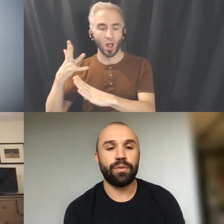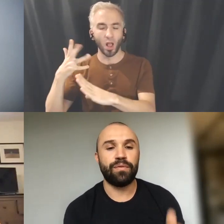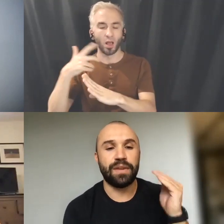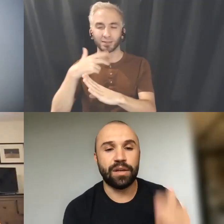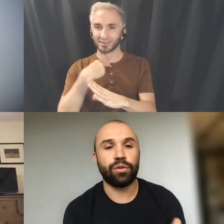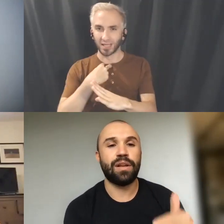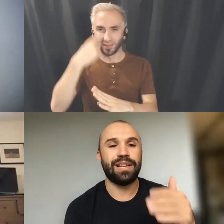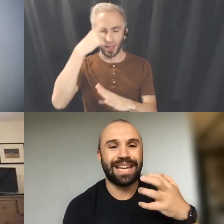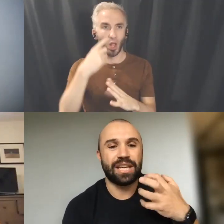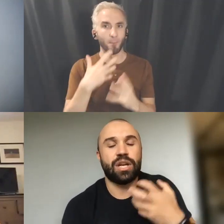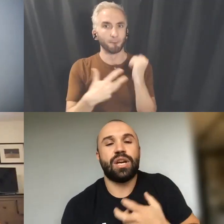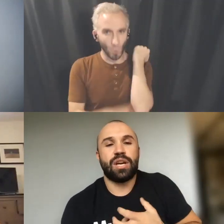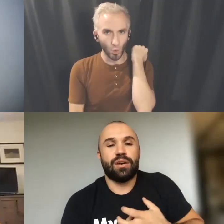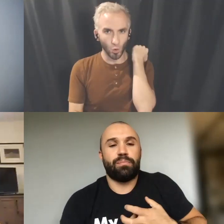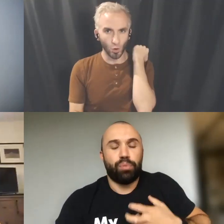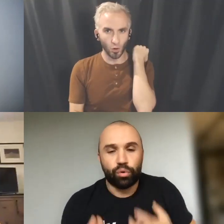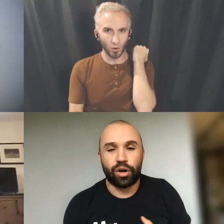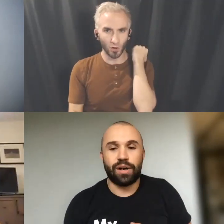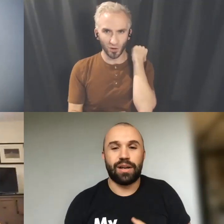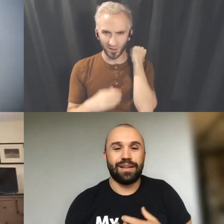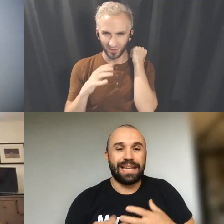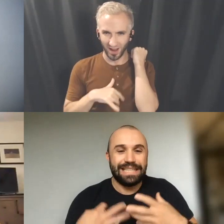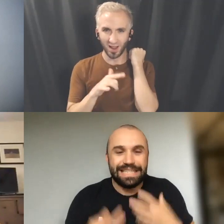We feel like poor like deep